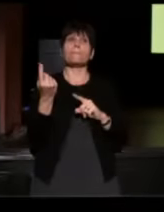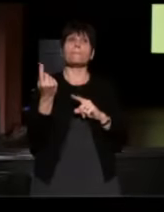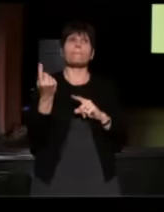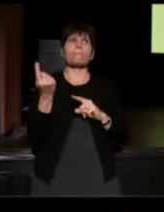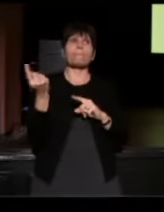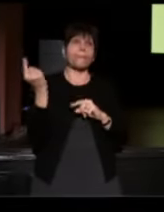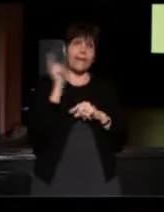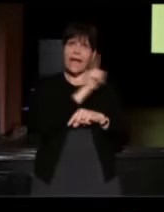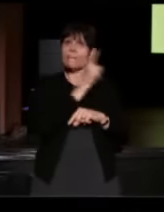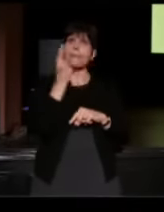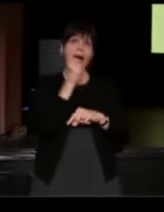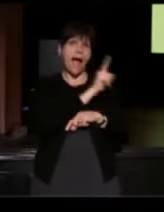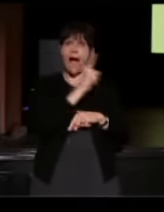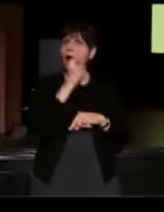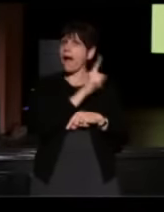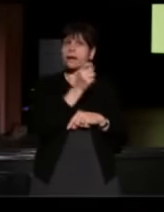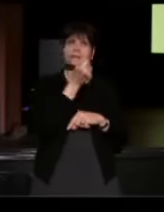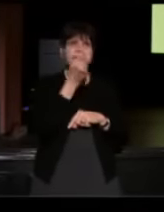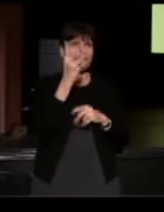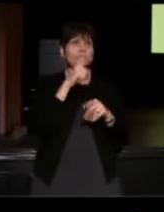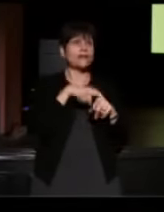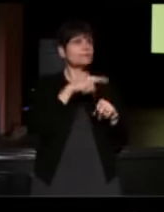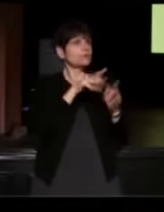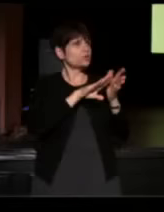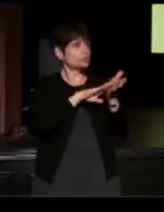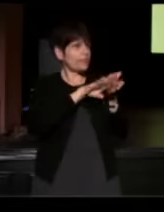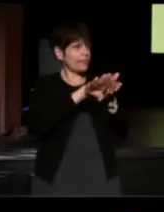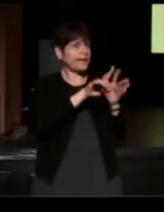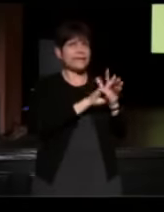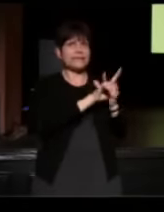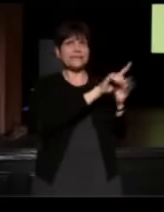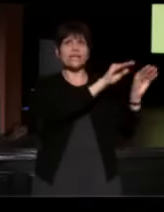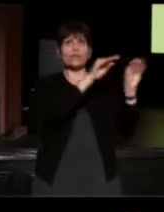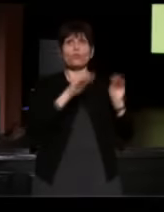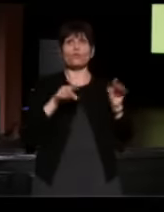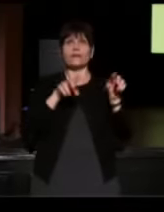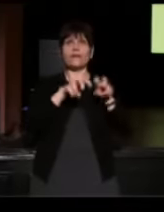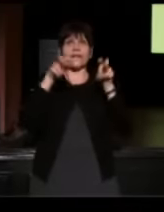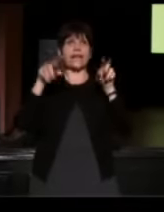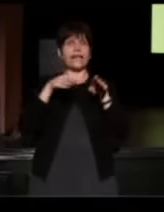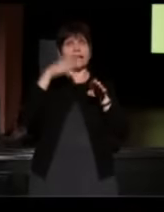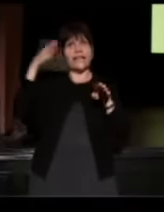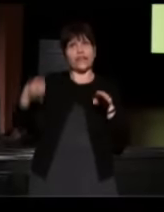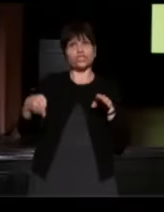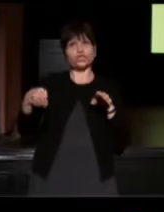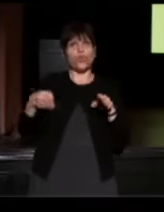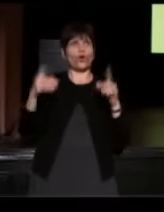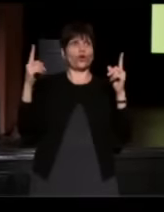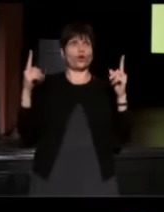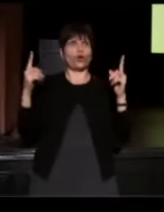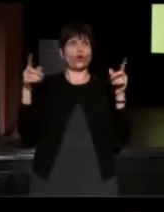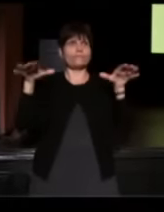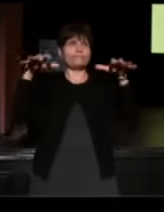numerous times, and when he was released, he actually moved in next door to her so this is a conversation that they had